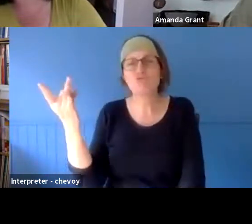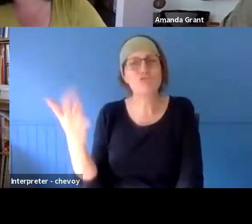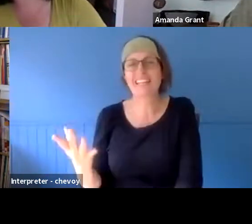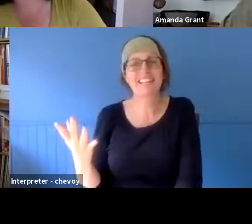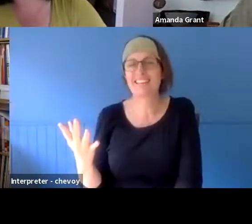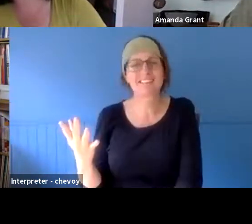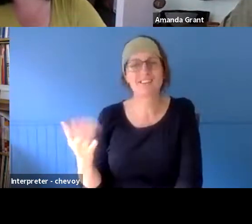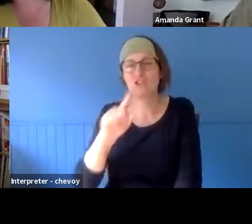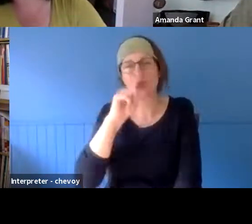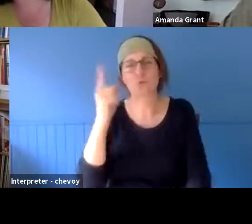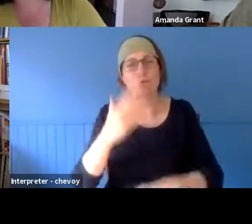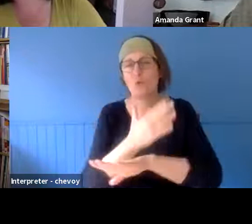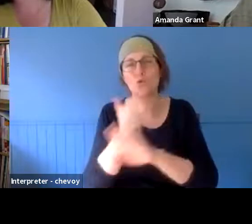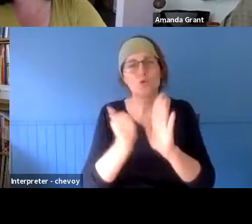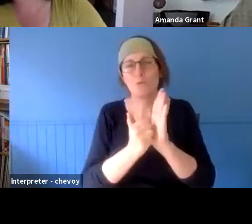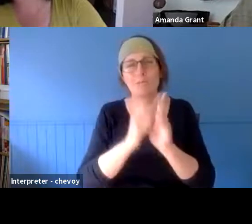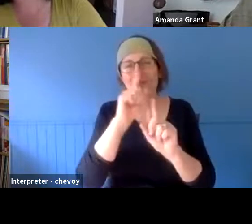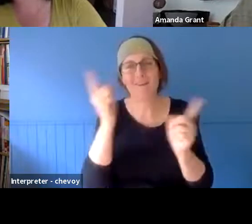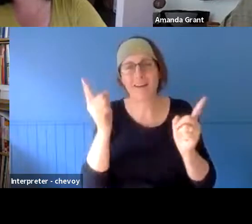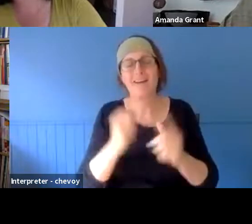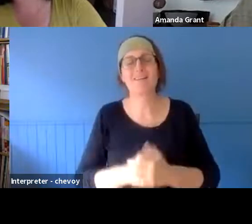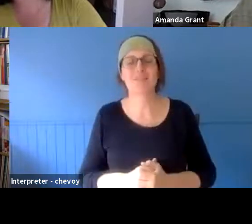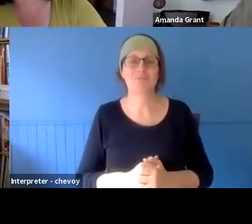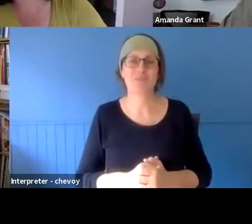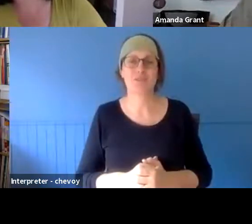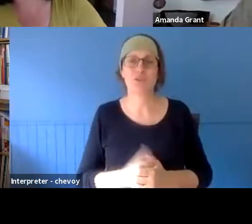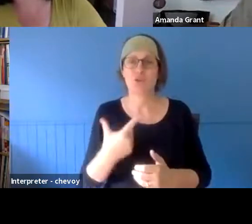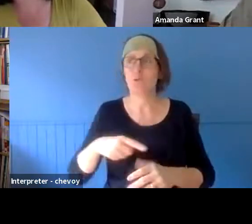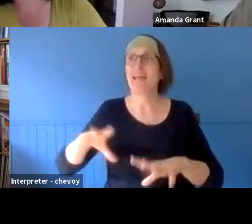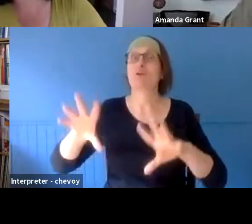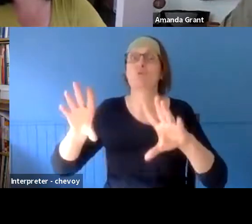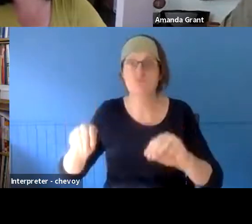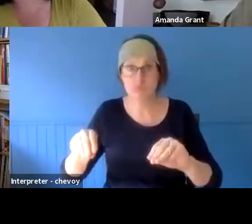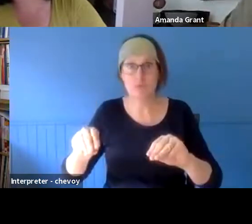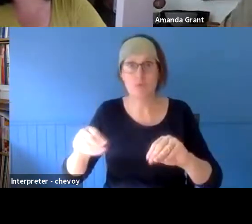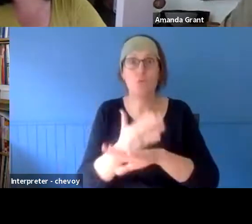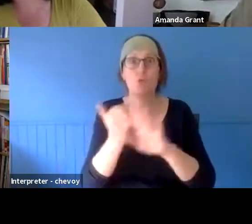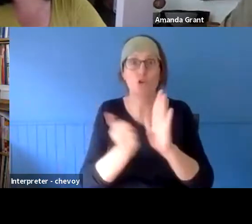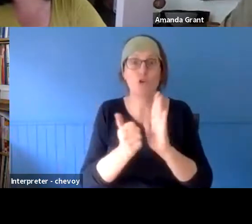came to a screaming halt. And then we went to the - Di and I went to